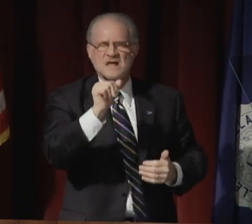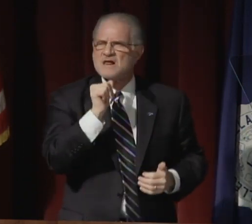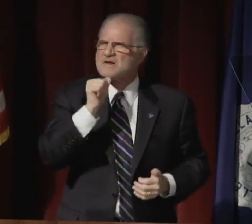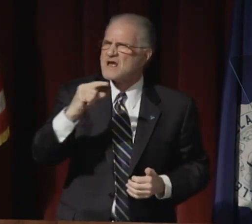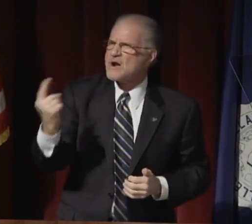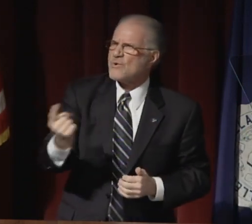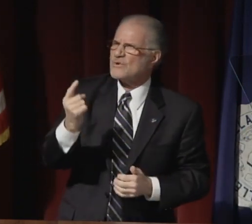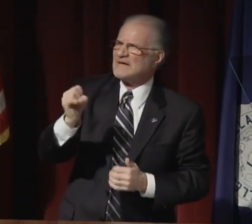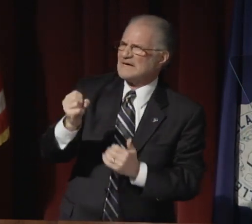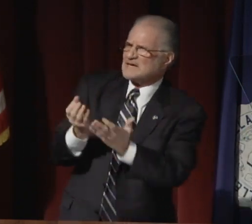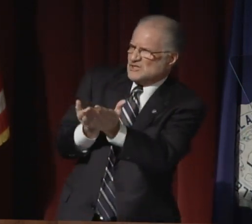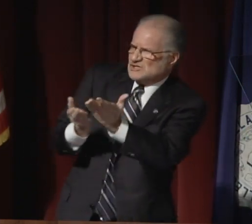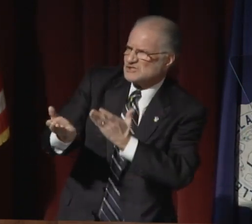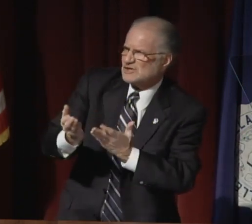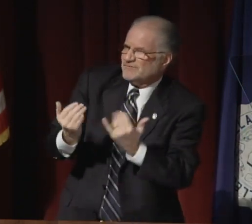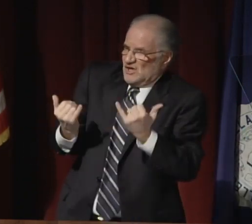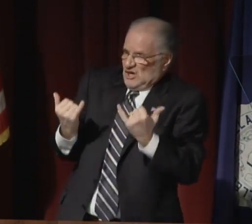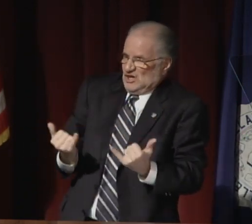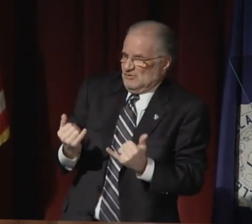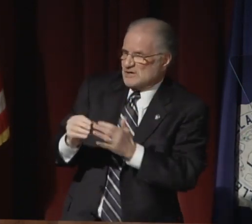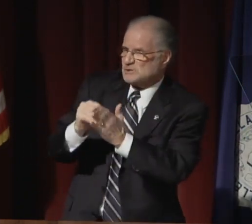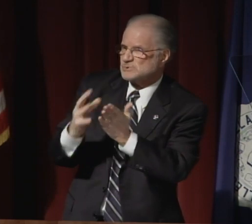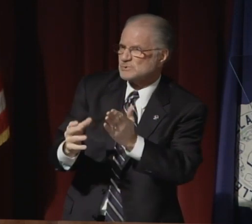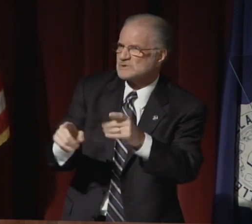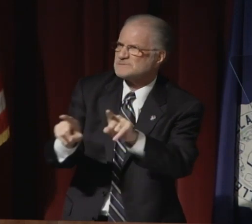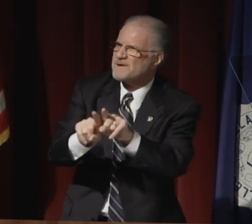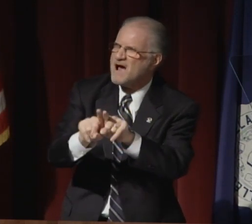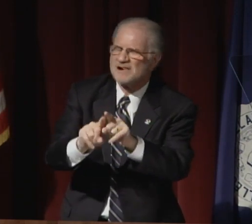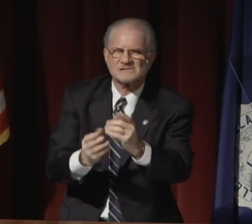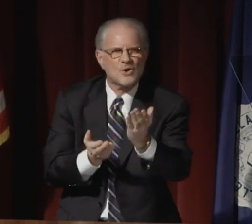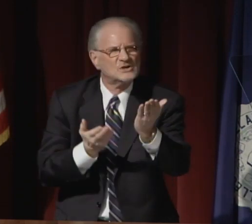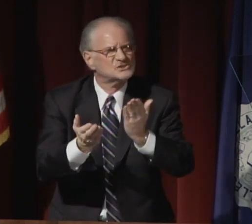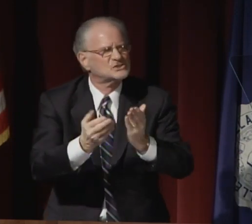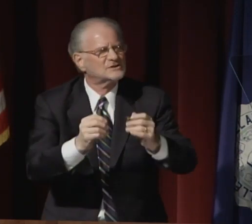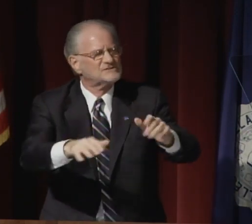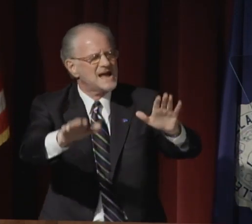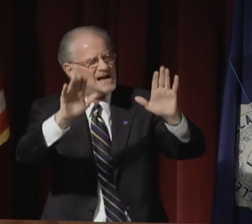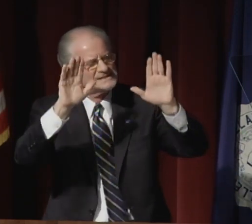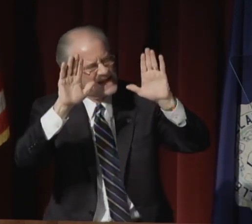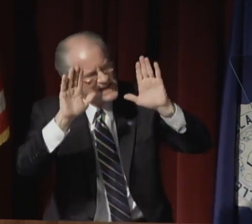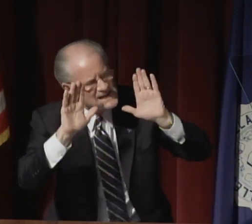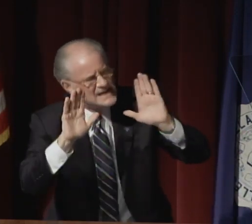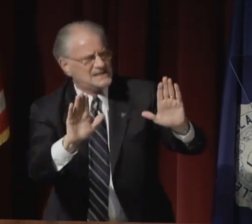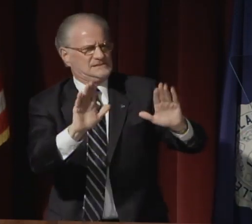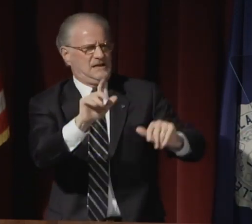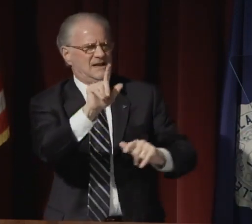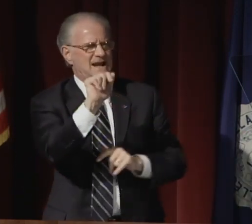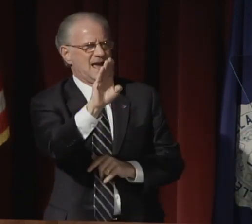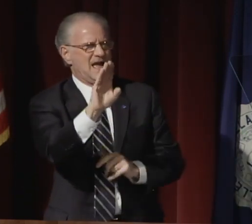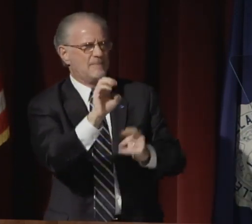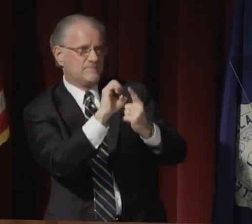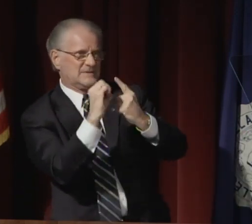It will become an integral part of the university. Not only does it serve its current students